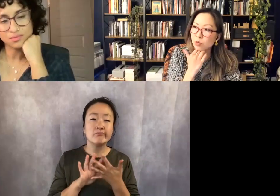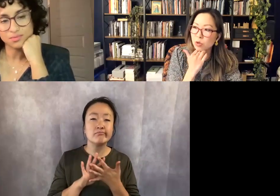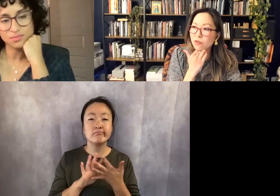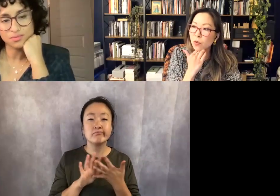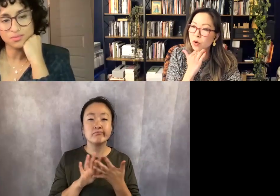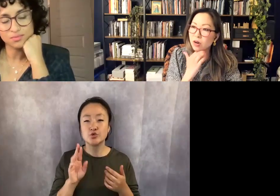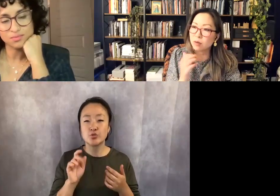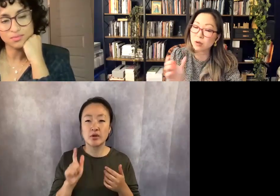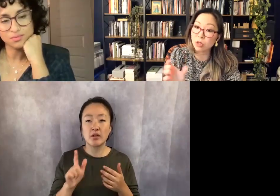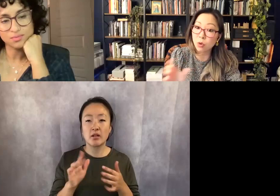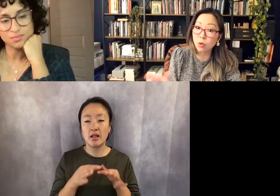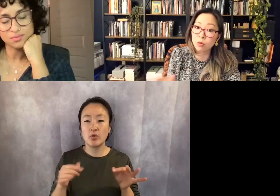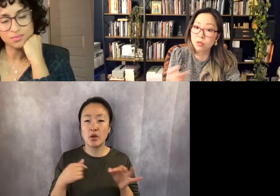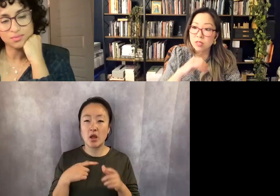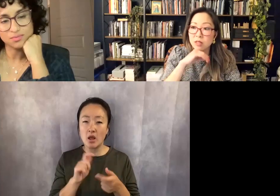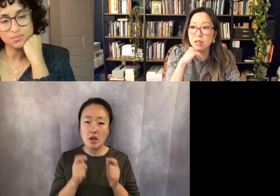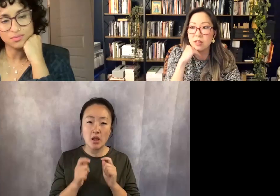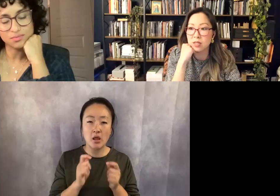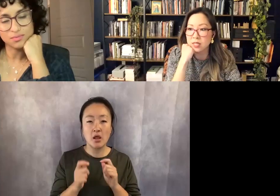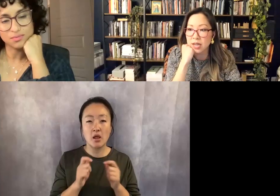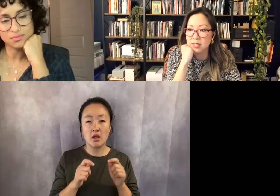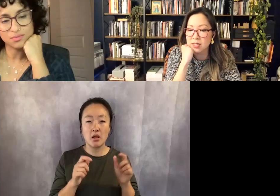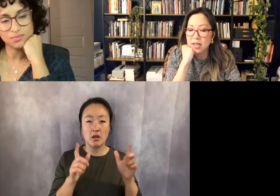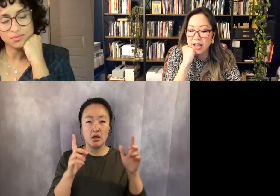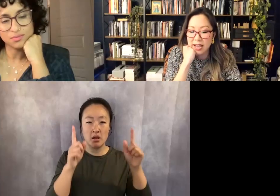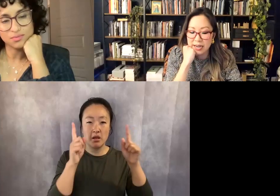with form and with holes in the text.